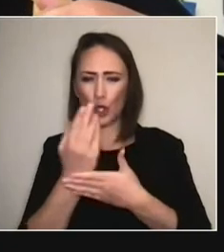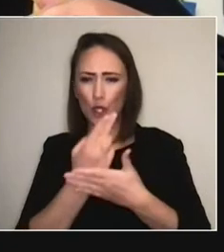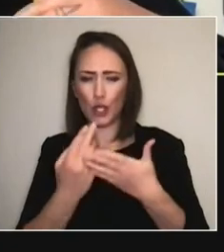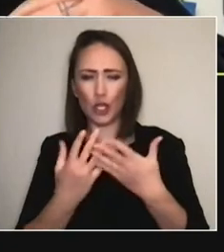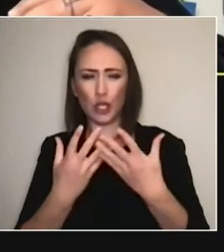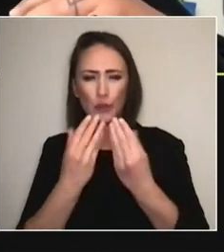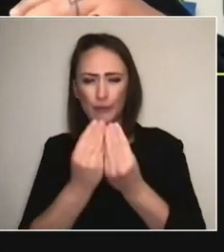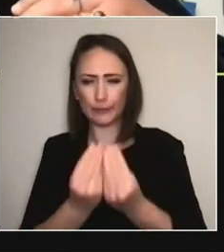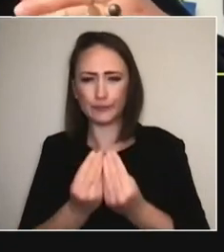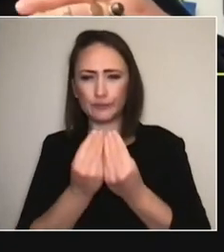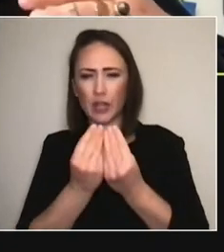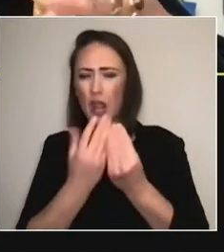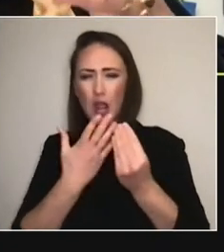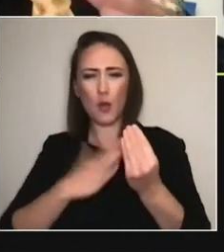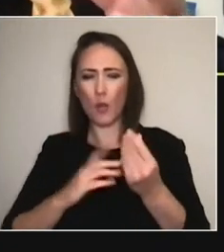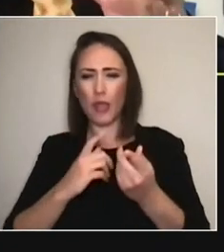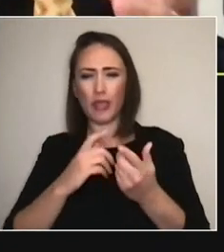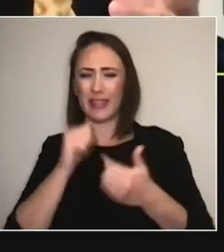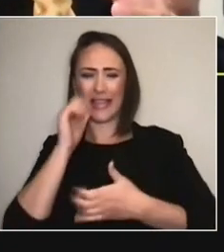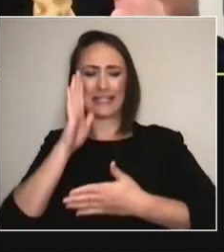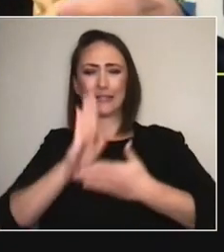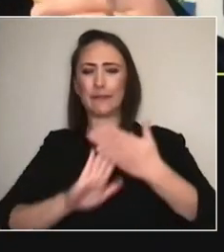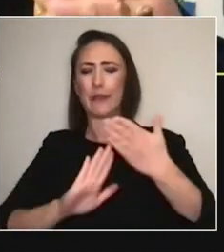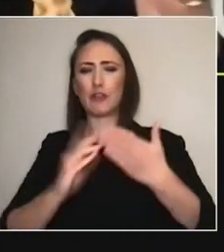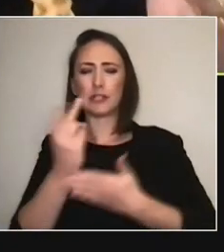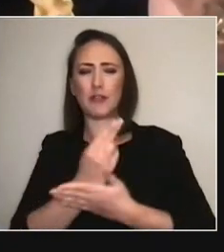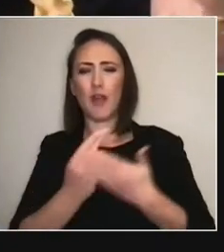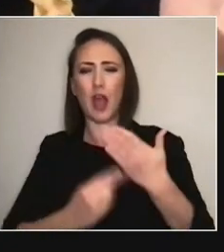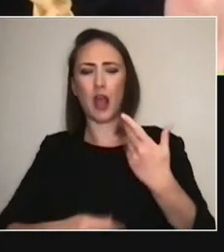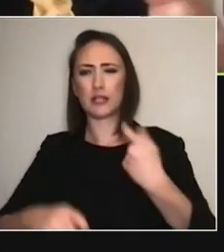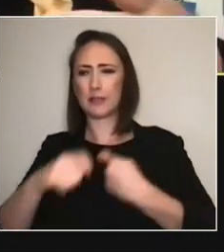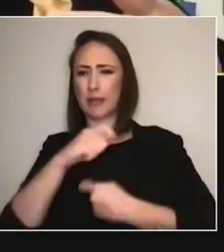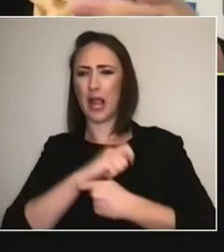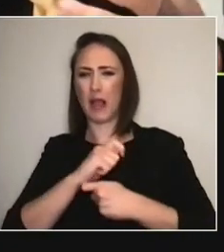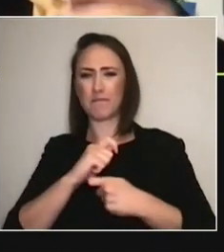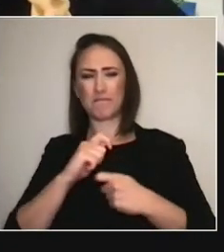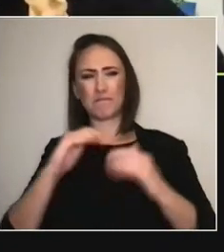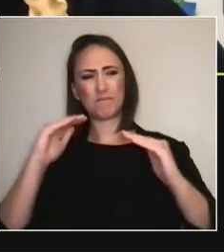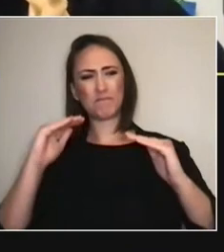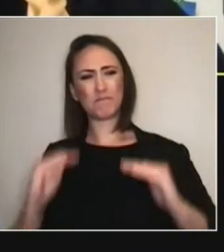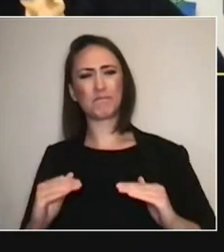the experience because of what might seem really,...